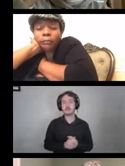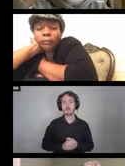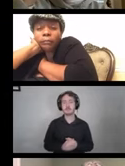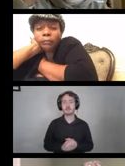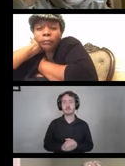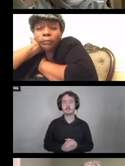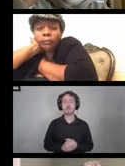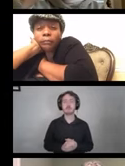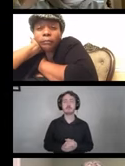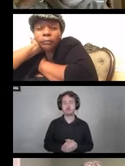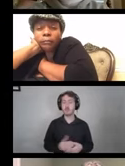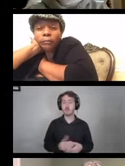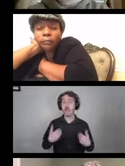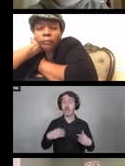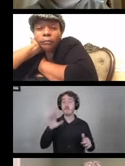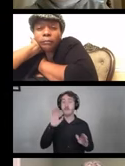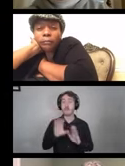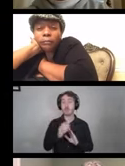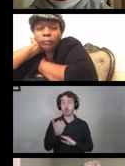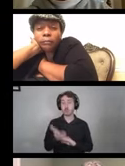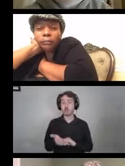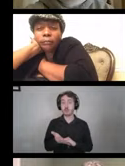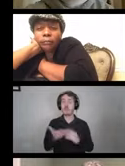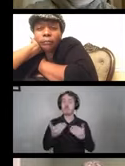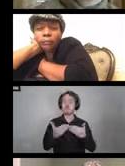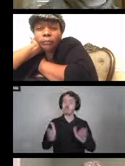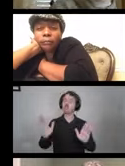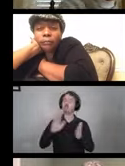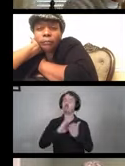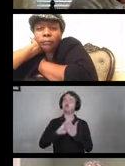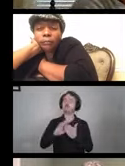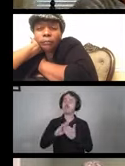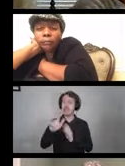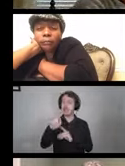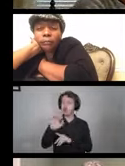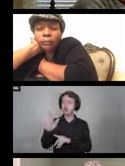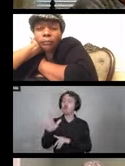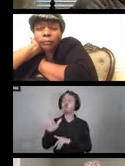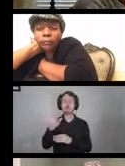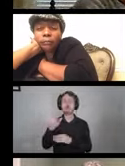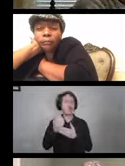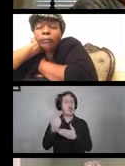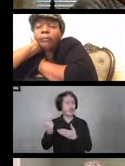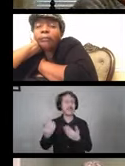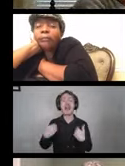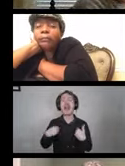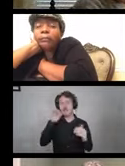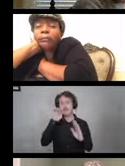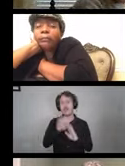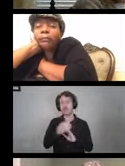So we have an image here of general tools and supplies. There's a photo in the middle of a bucket.